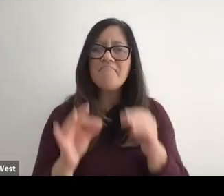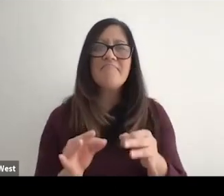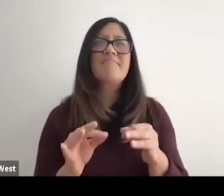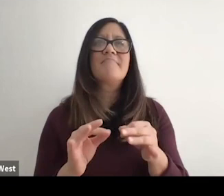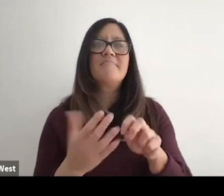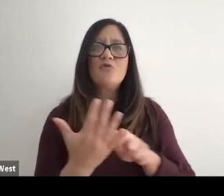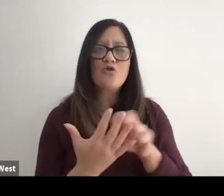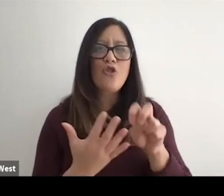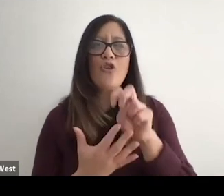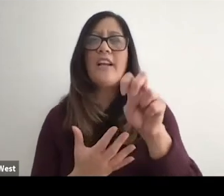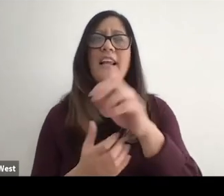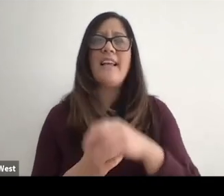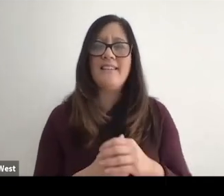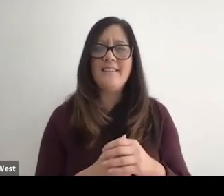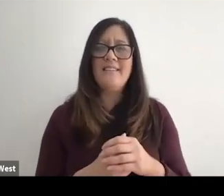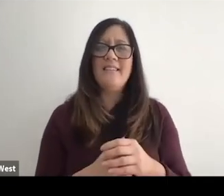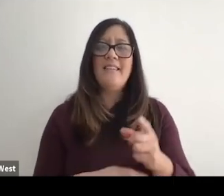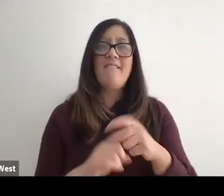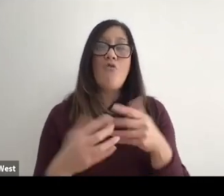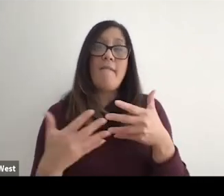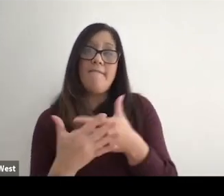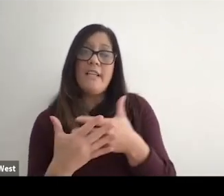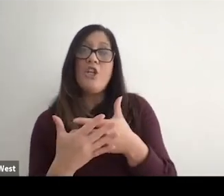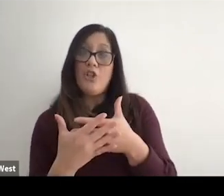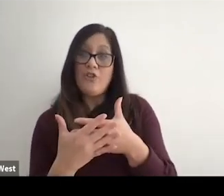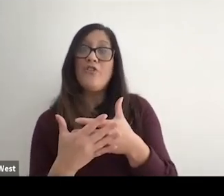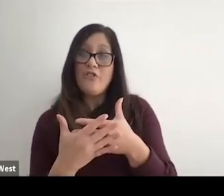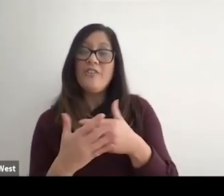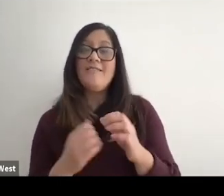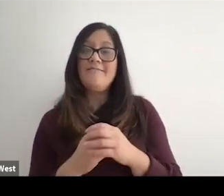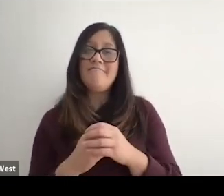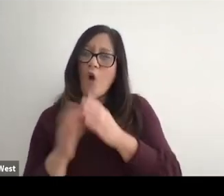This pathway that goals from our fear and individual individual fears all the way to our freedom